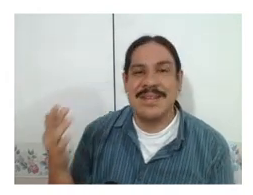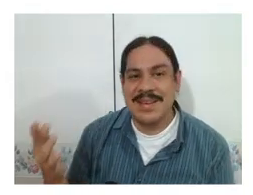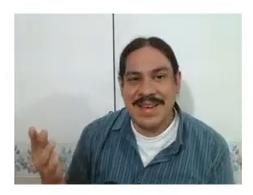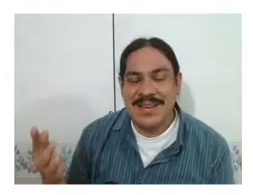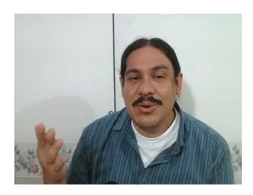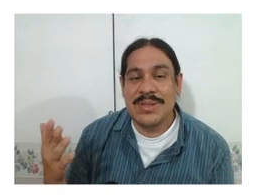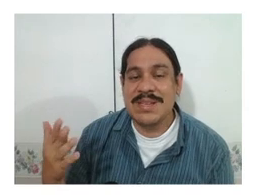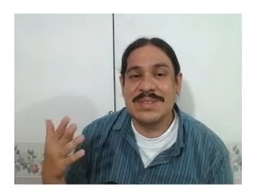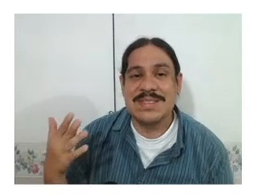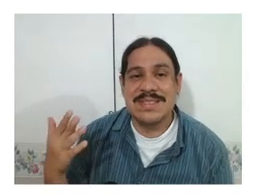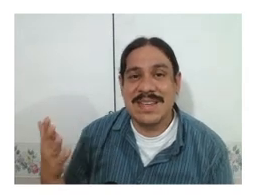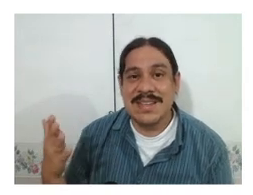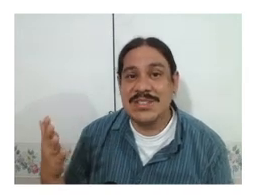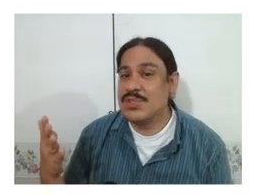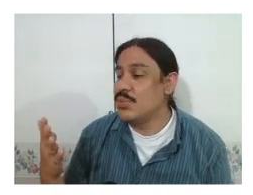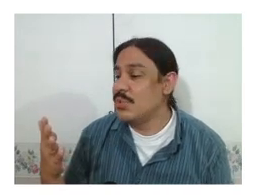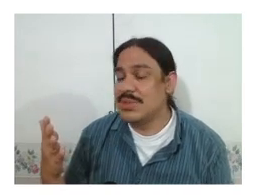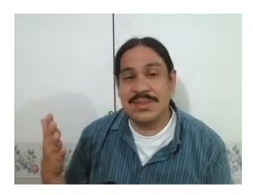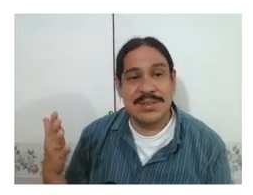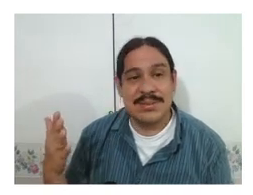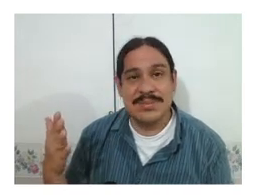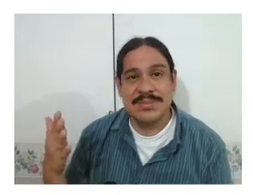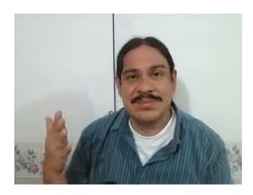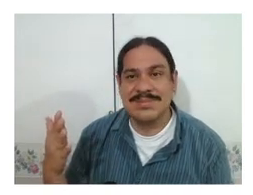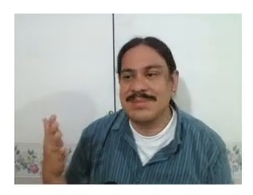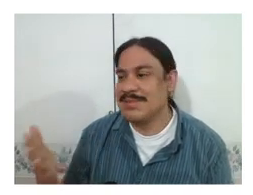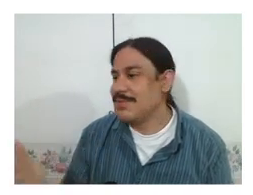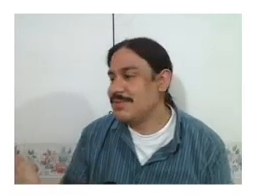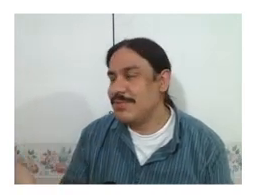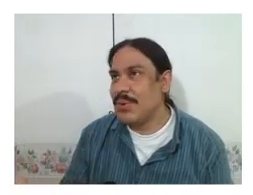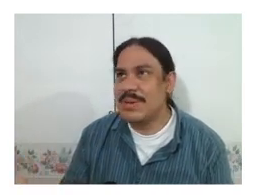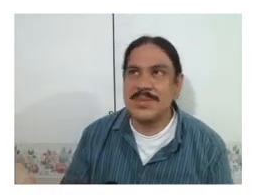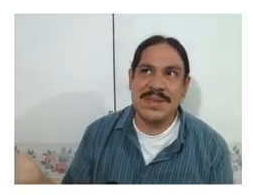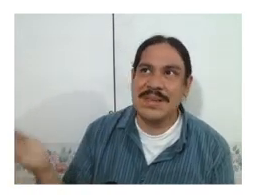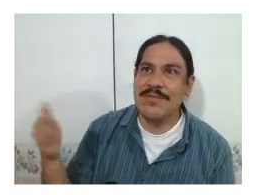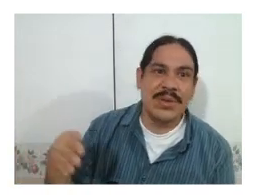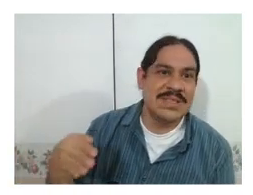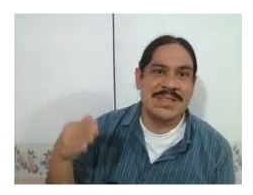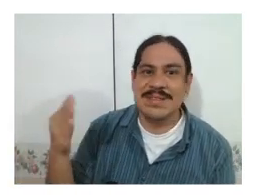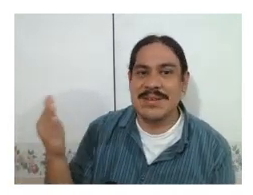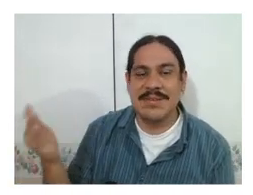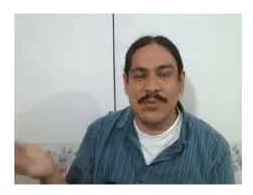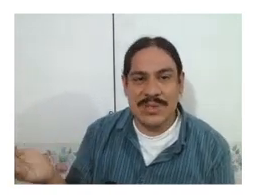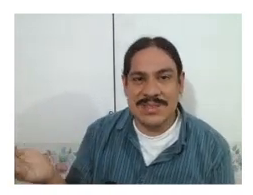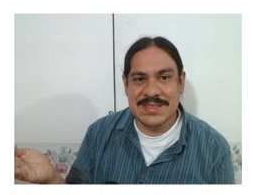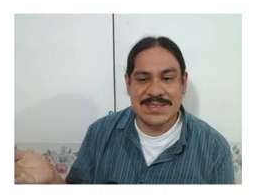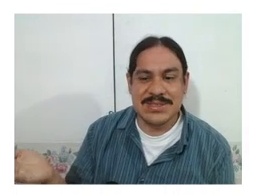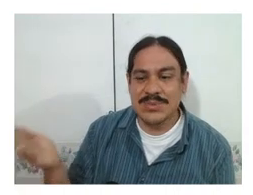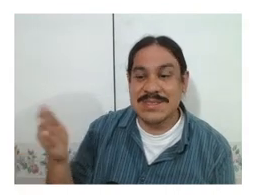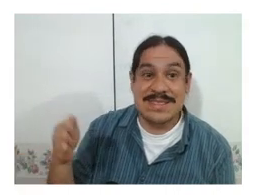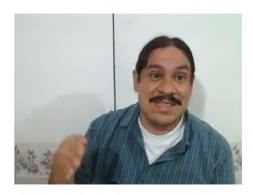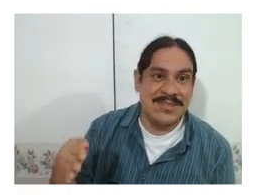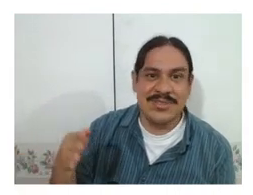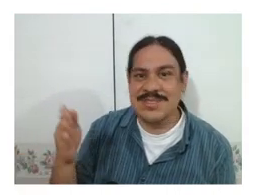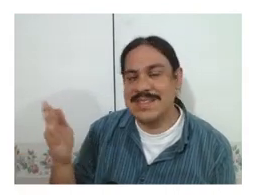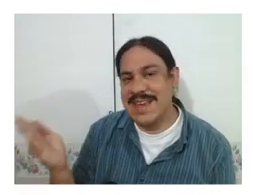again notice how this is akin to phonemes being voiced and voiceless to a